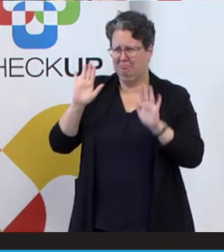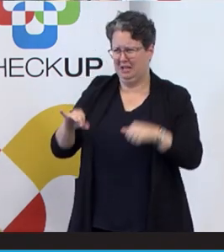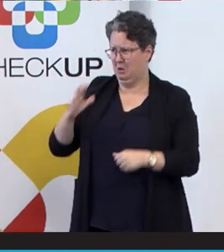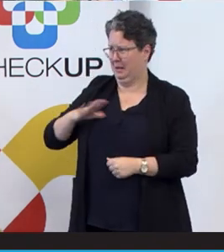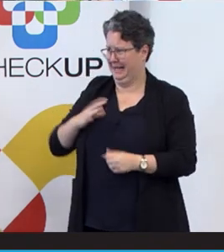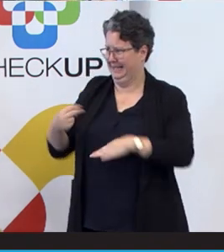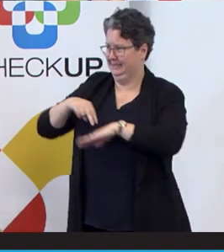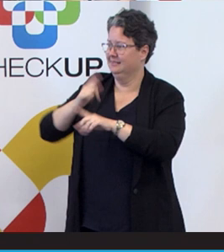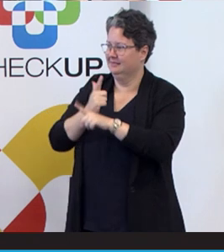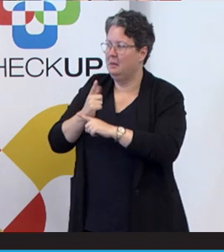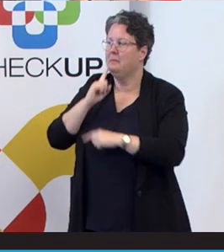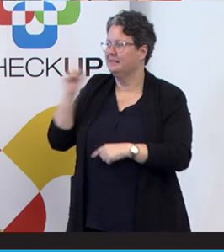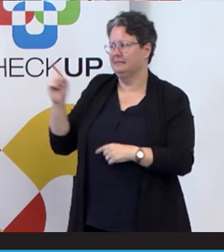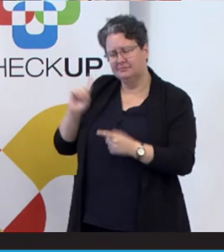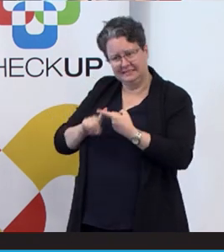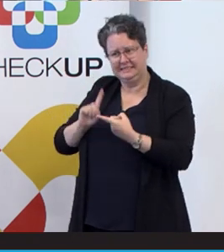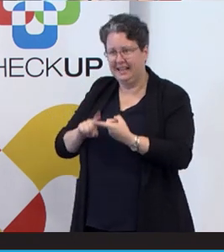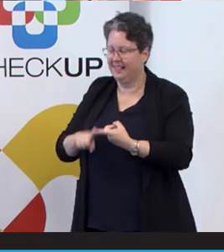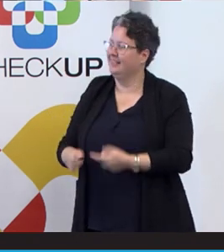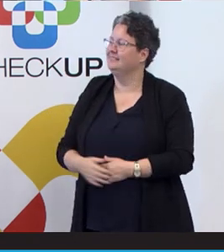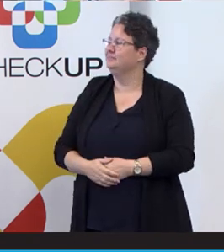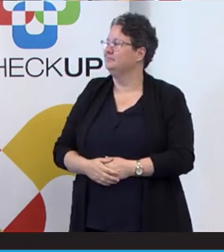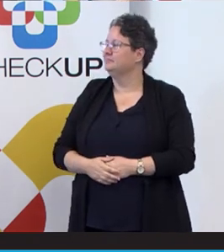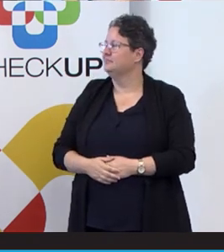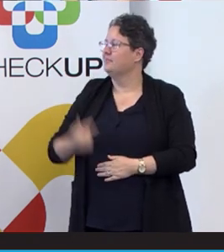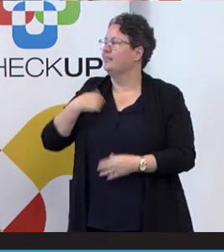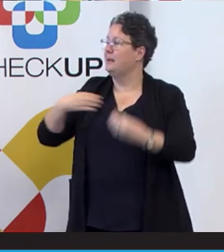but David encouraged me. So whilst I'm a business relationship manager at Hester,